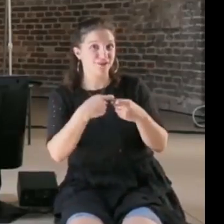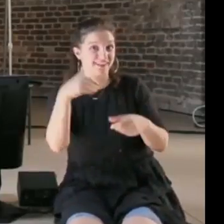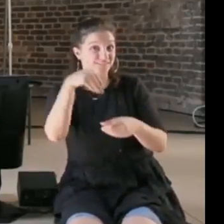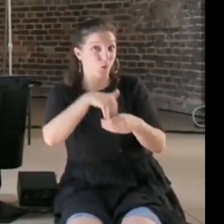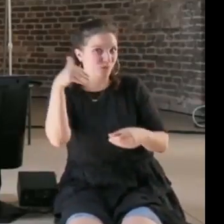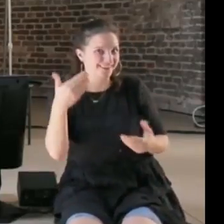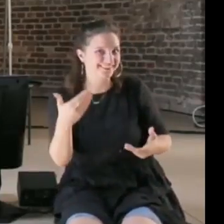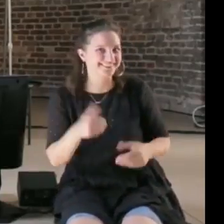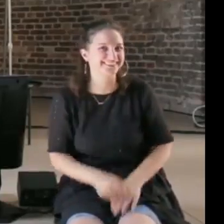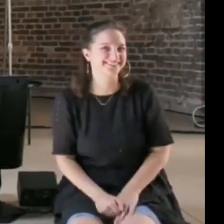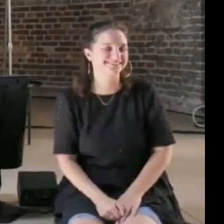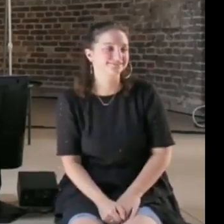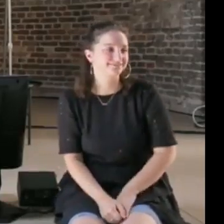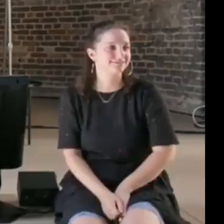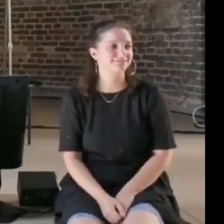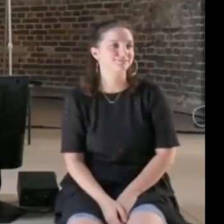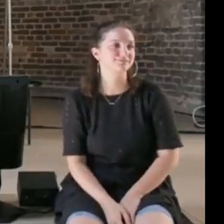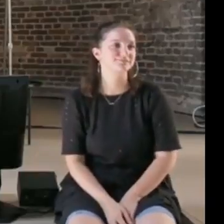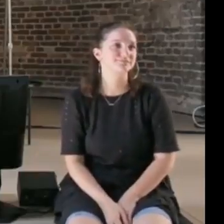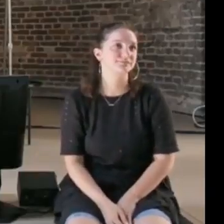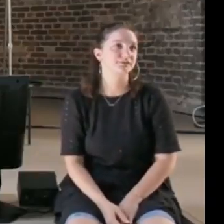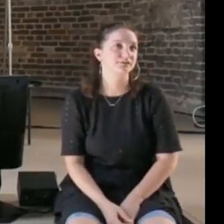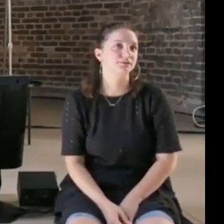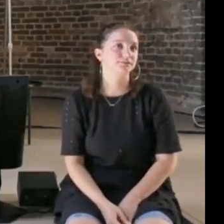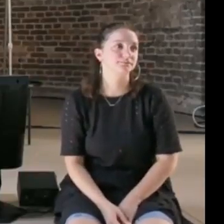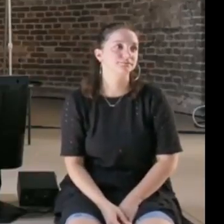Electronic voting? Yes.